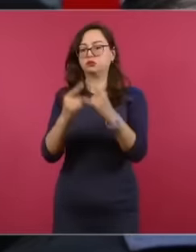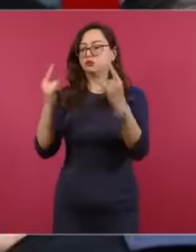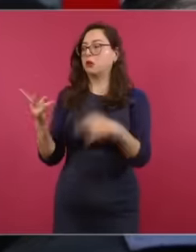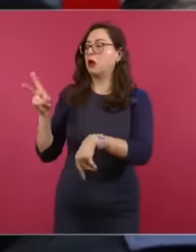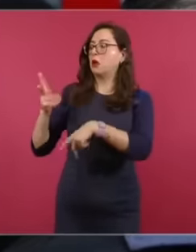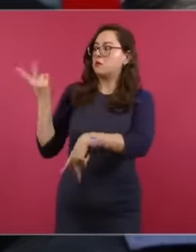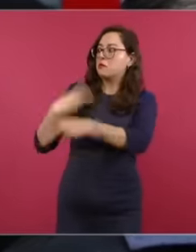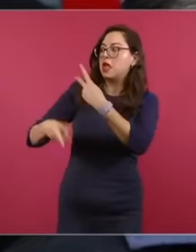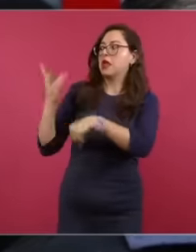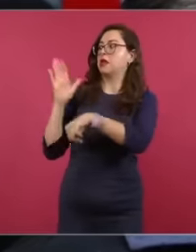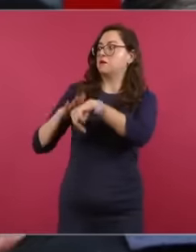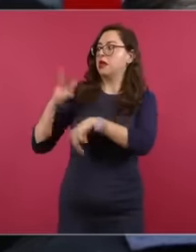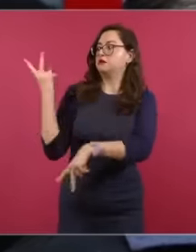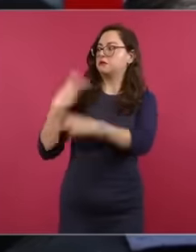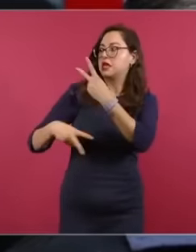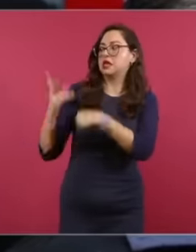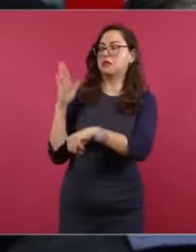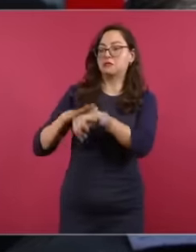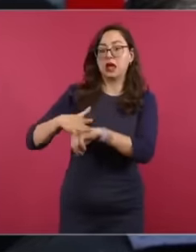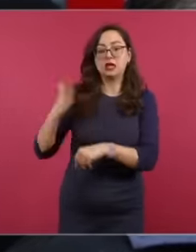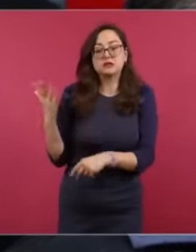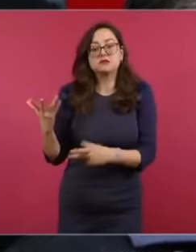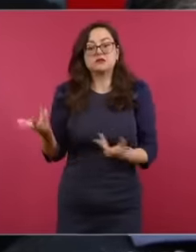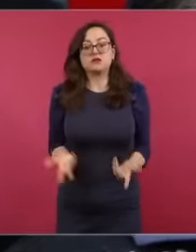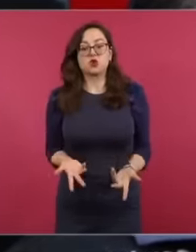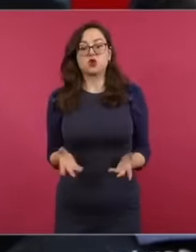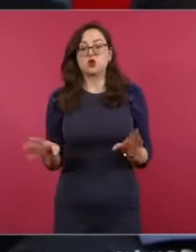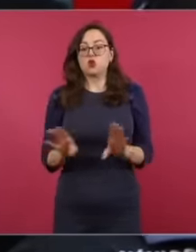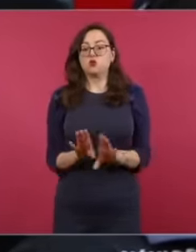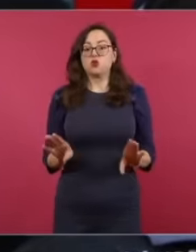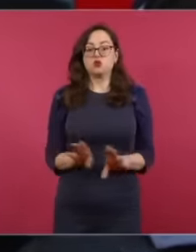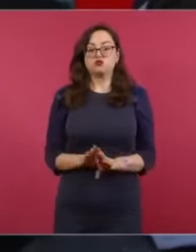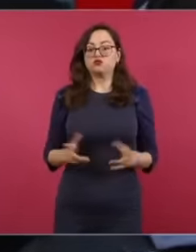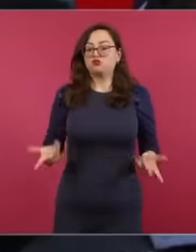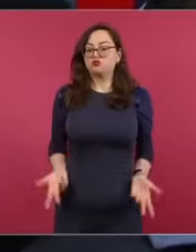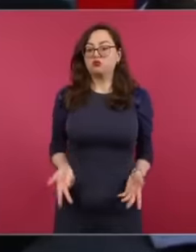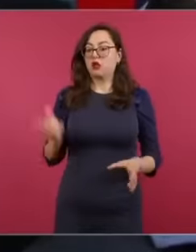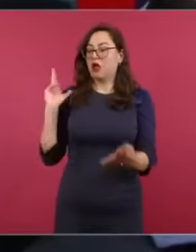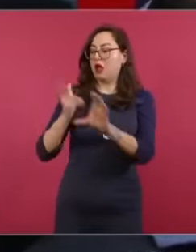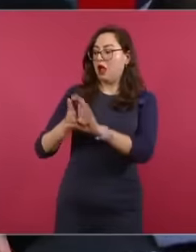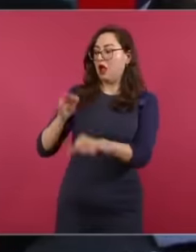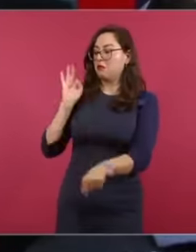more and more are arriving without being able to accommodate the asylum requests that have broken.